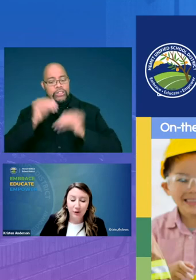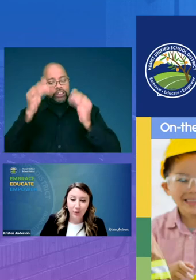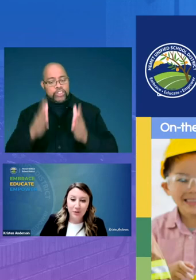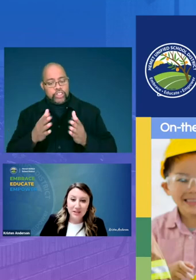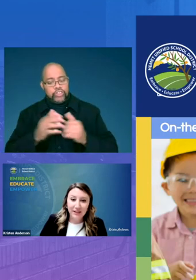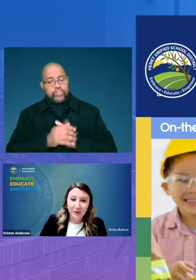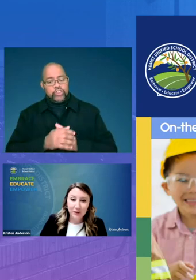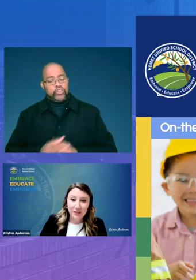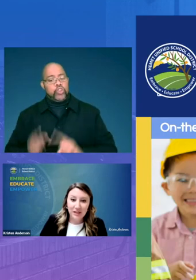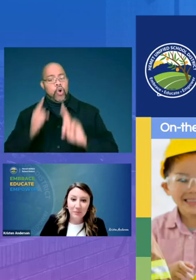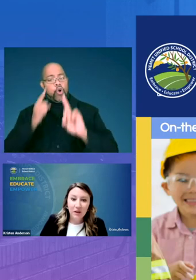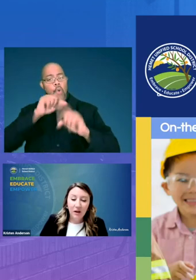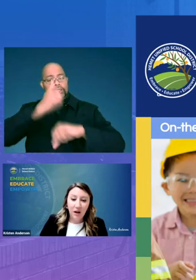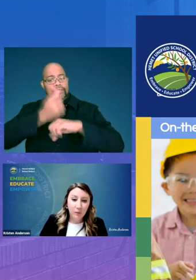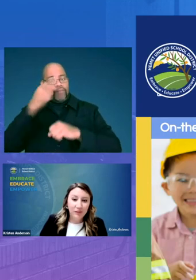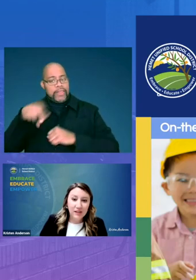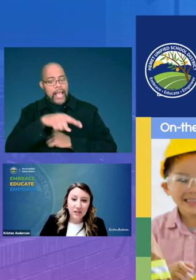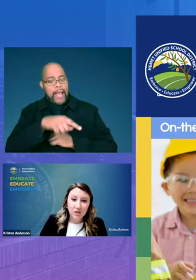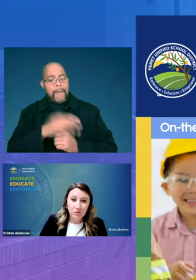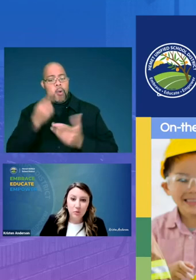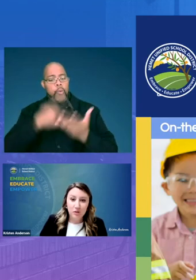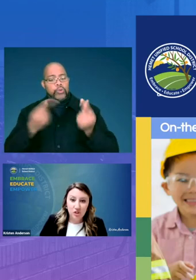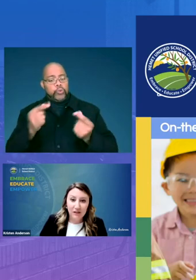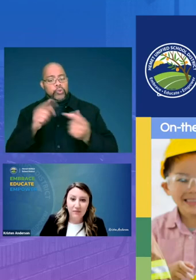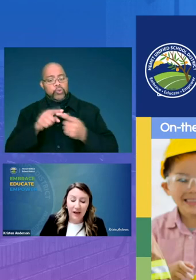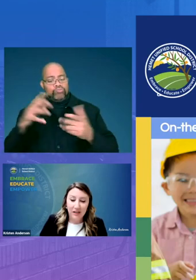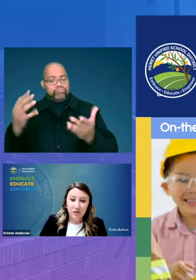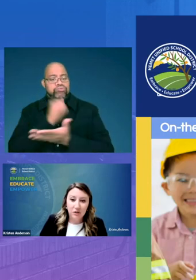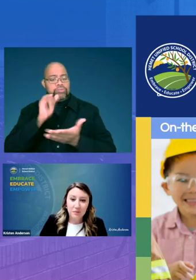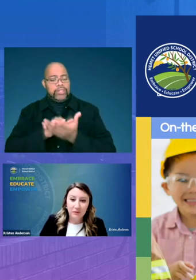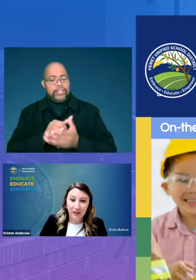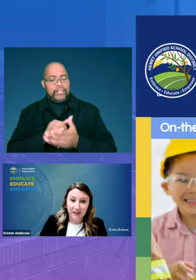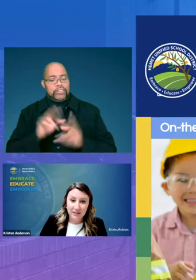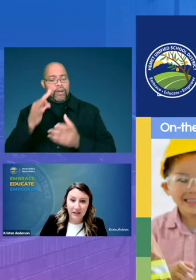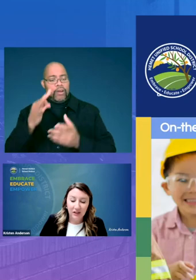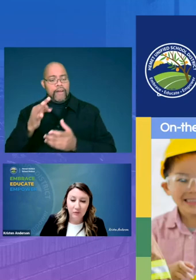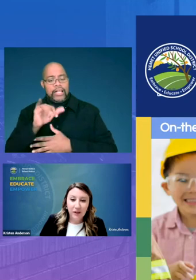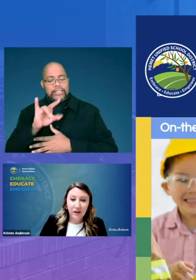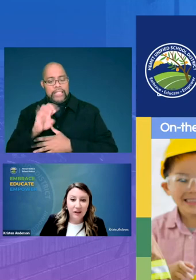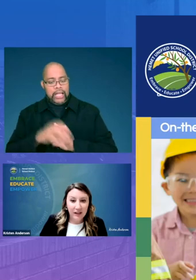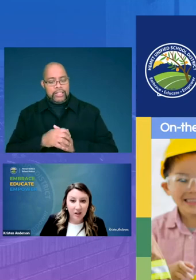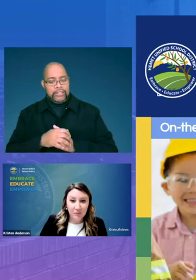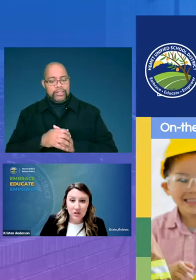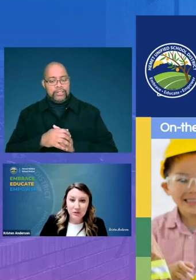goal setting with them on what they could do to achieve that in terms of lexile in elementary